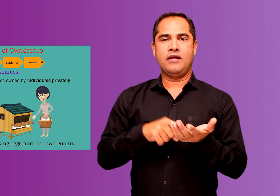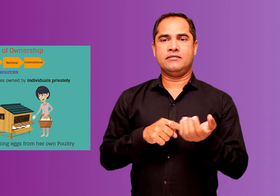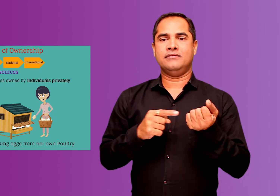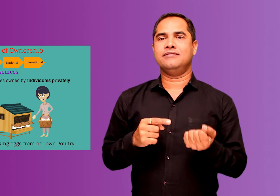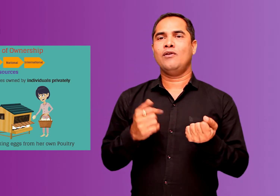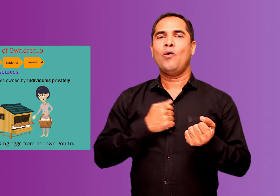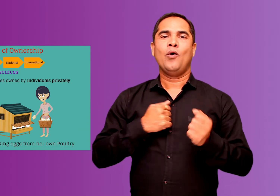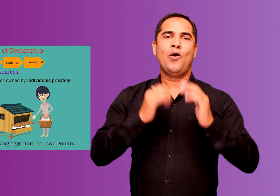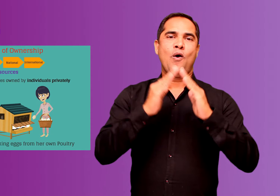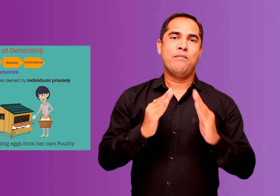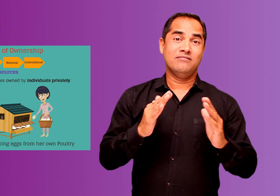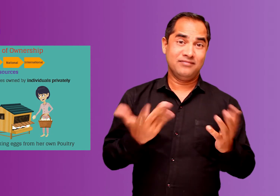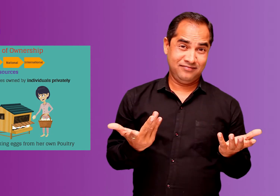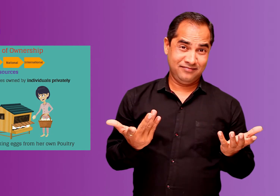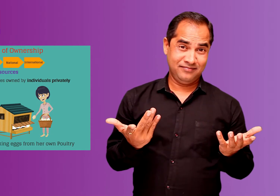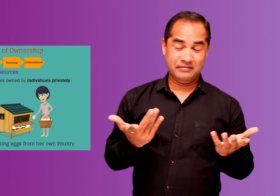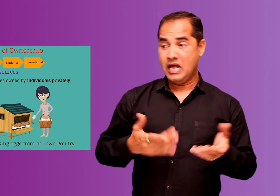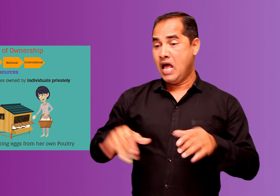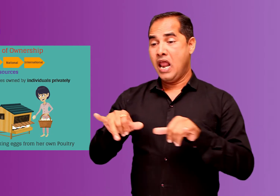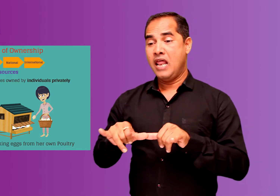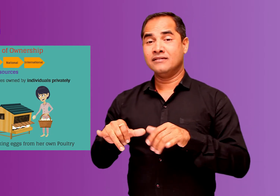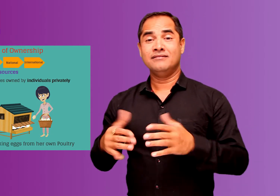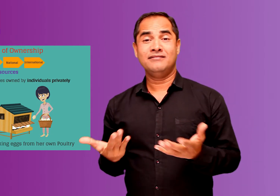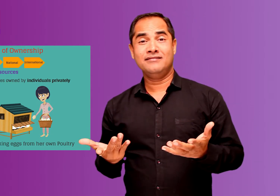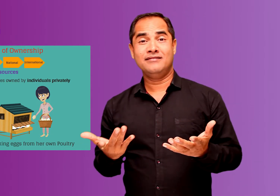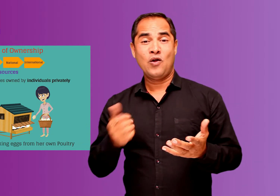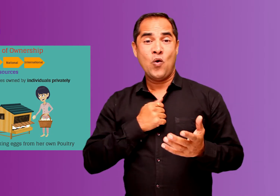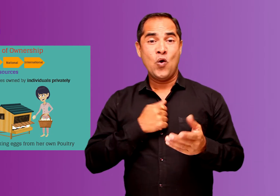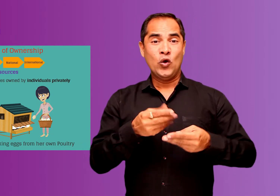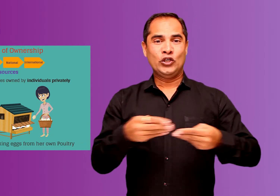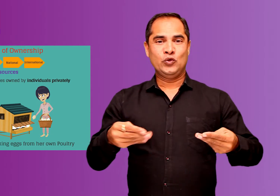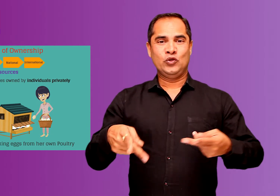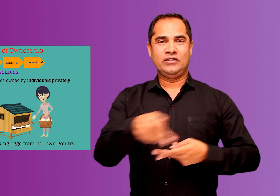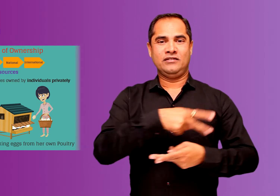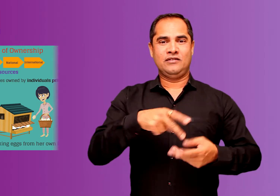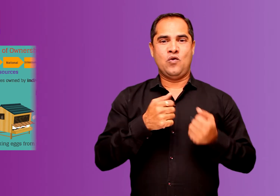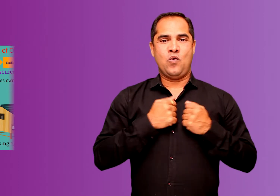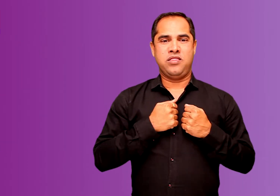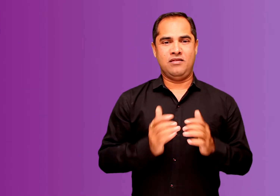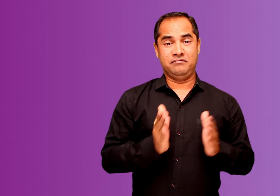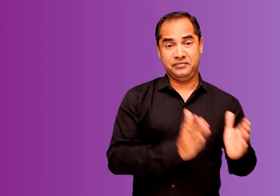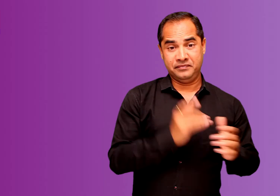sources which are owned by oneself for an example home land so these are